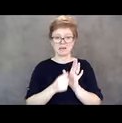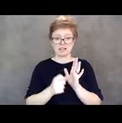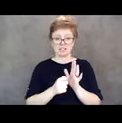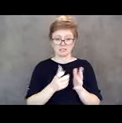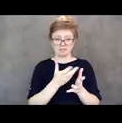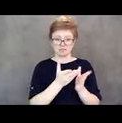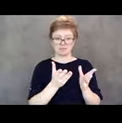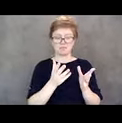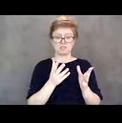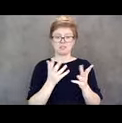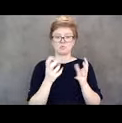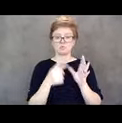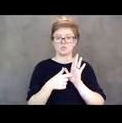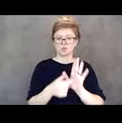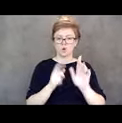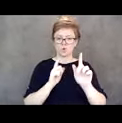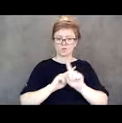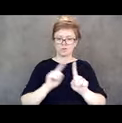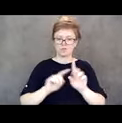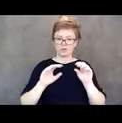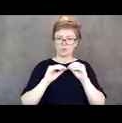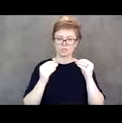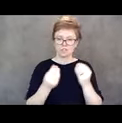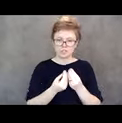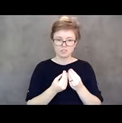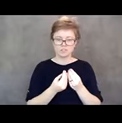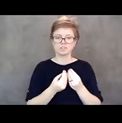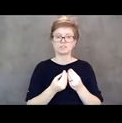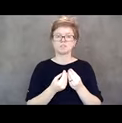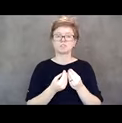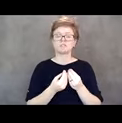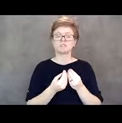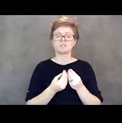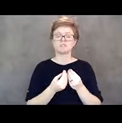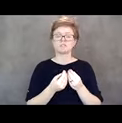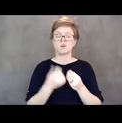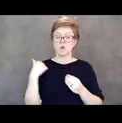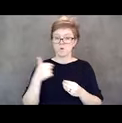organizations and where they are because we all work together to fight this battle.